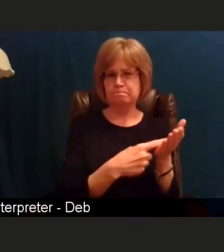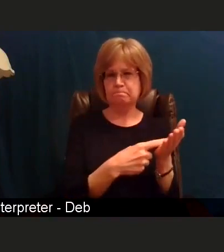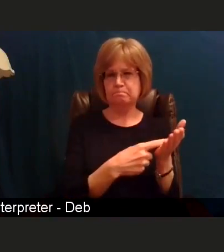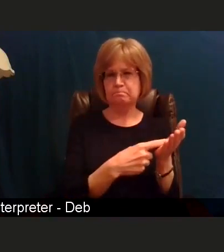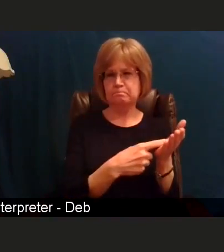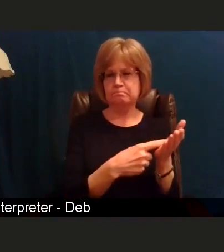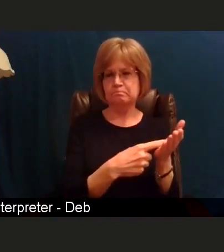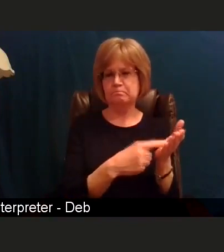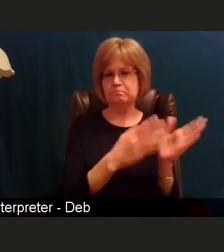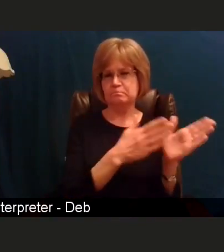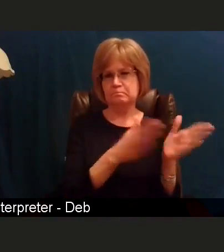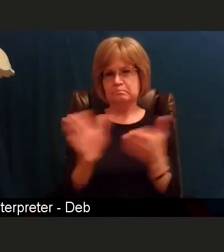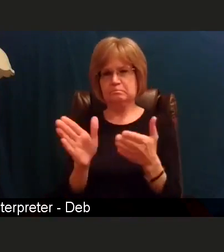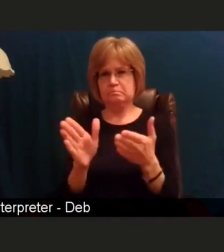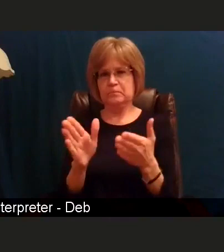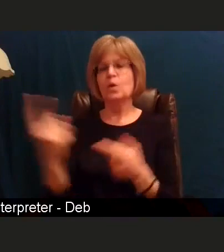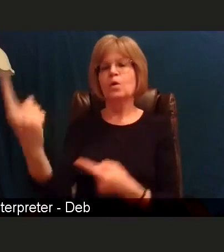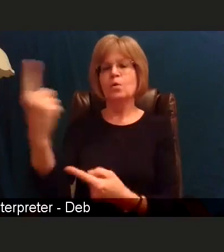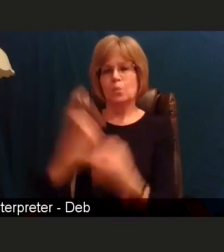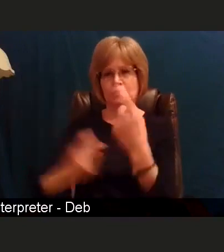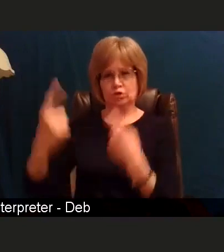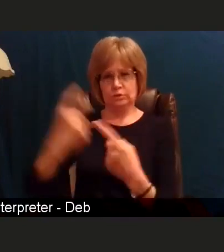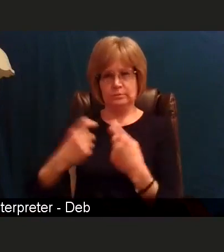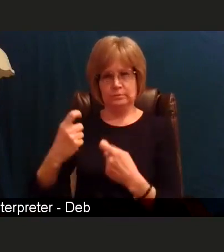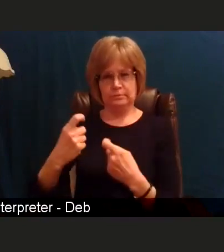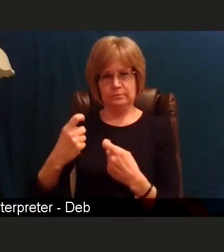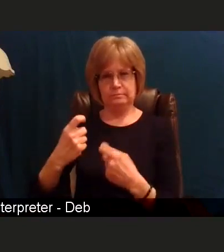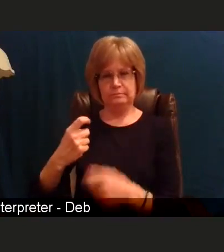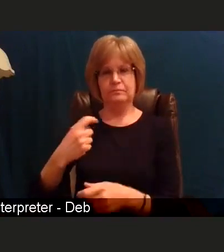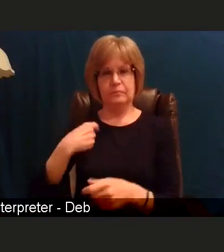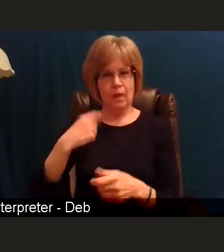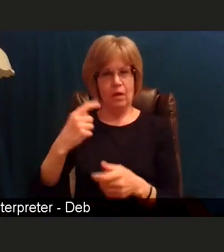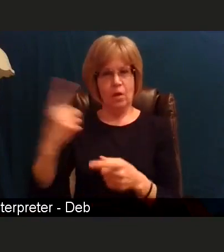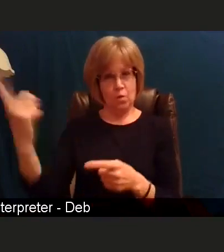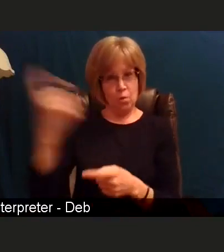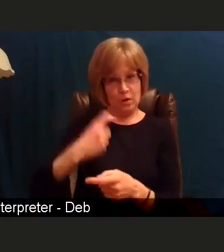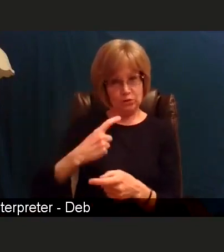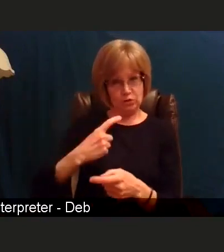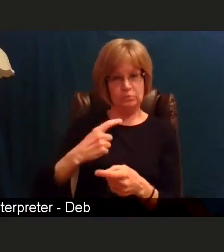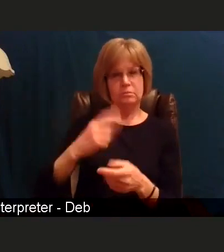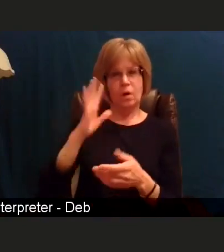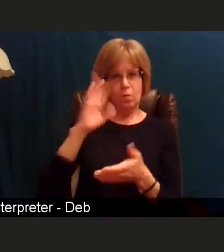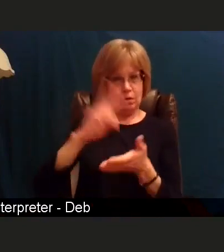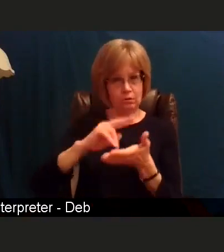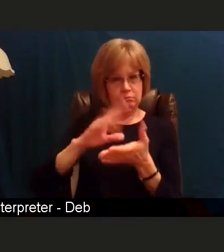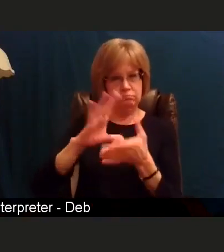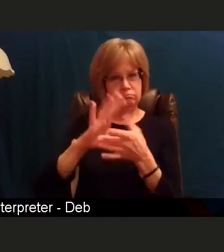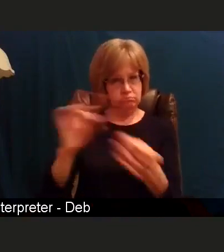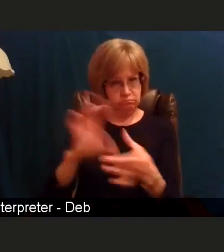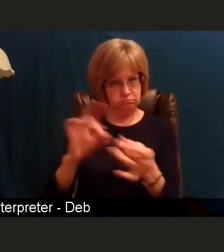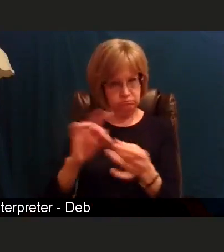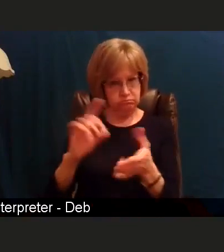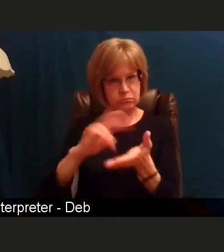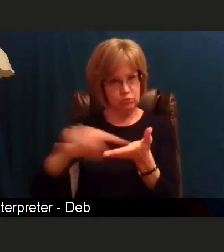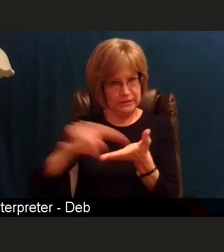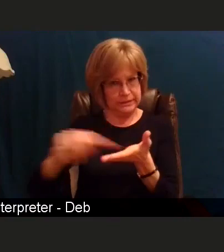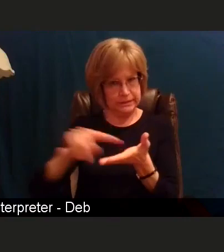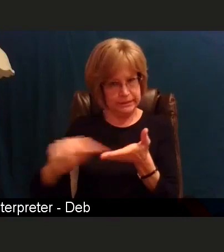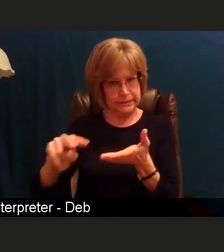So I'm going to read the question and if I have partially answered this but do not feel that I answered it as well as I should